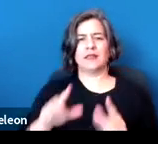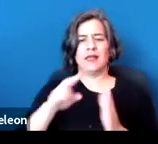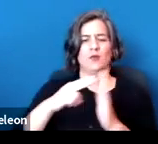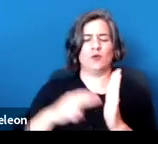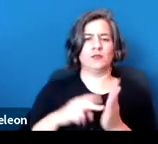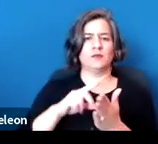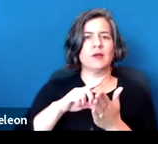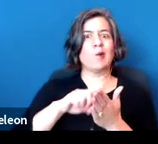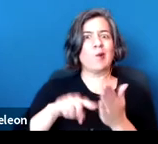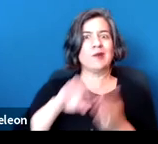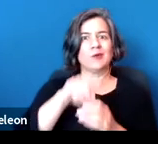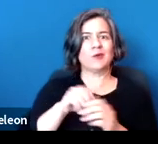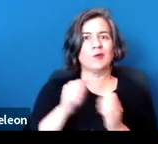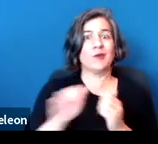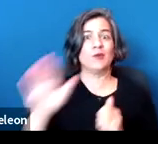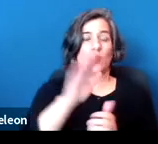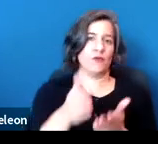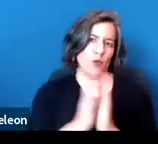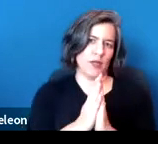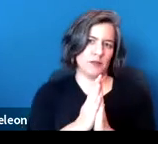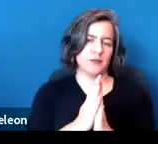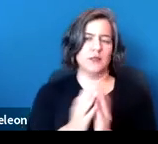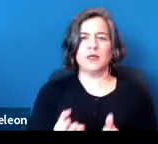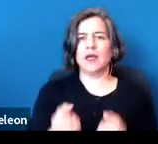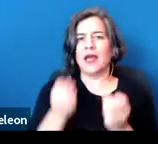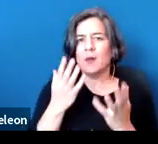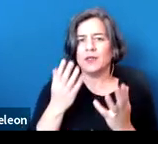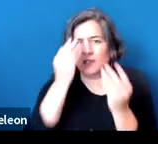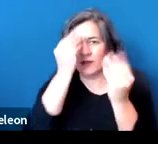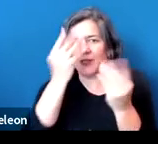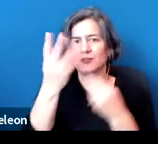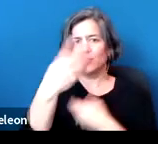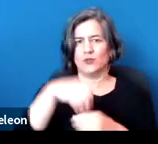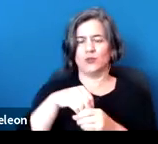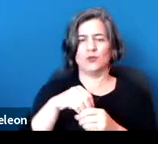in a request, how much information to include about the disability itself,